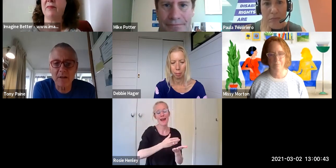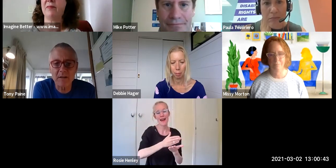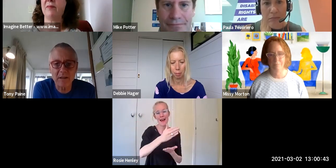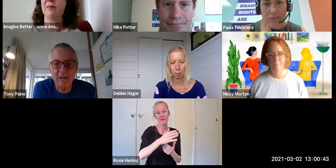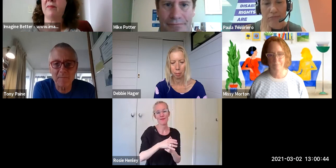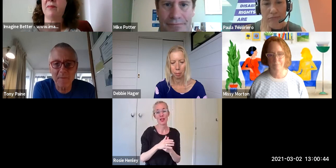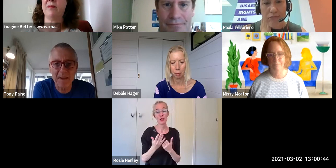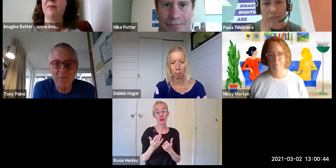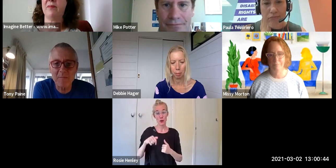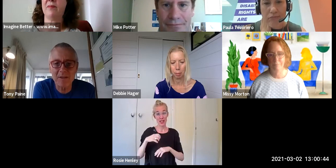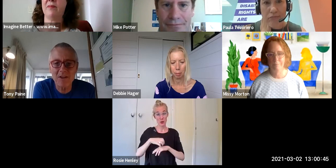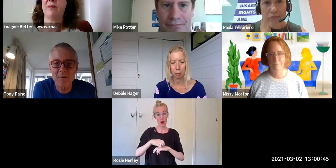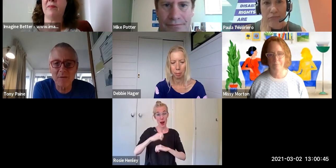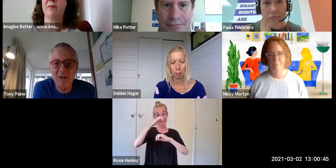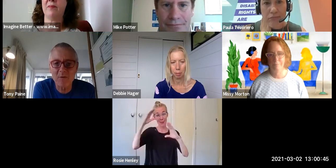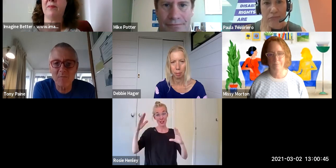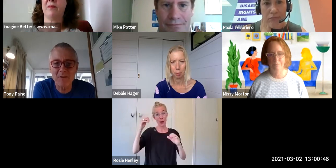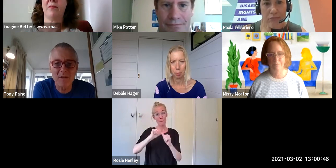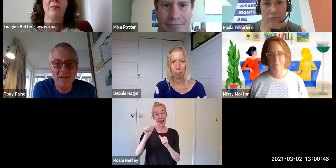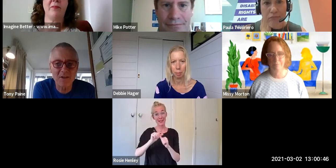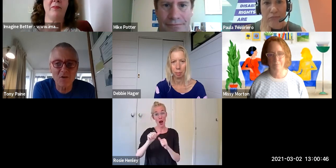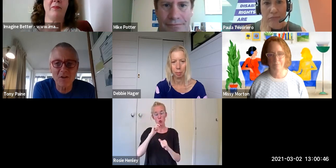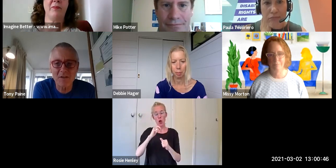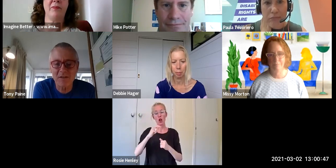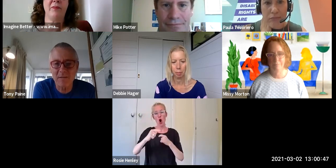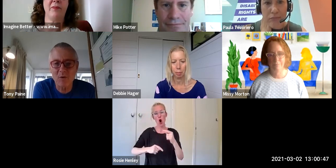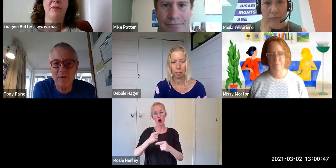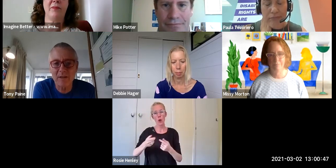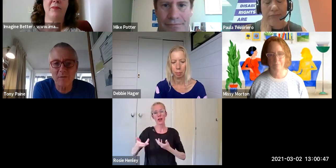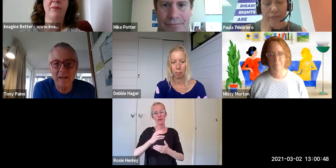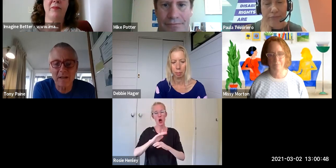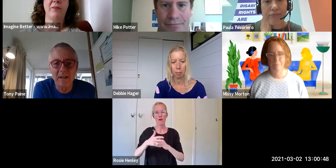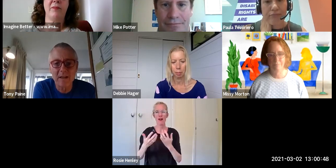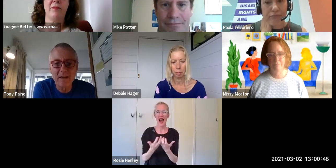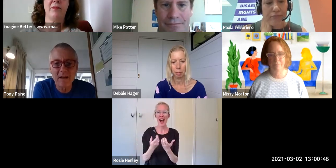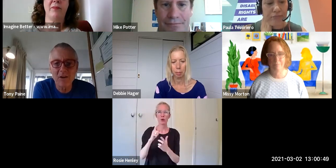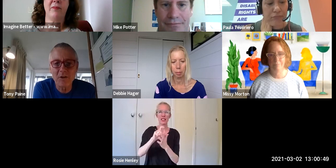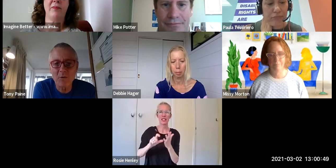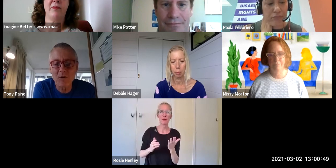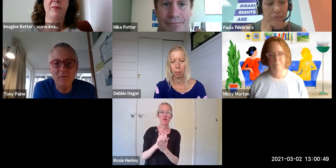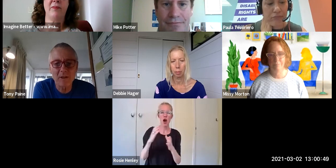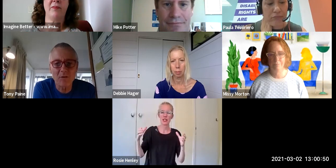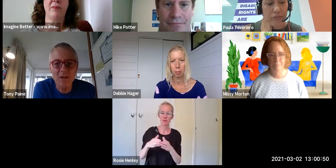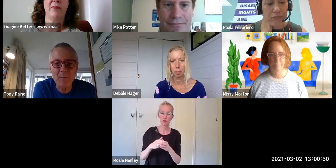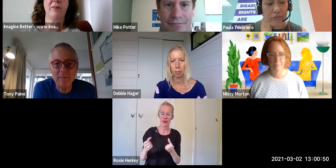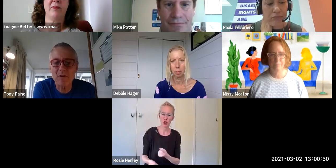about how we can make the disability rights movement stronger and more effective and including the role of non-disabled people.